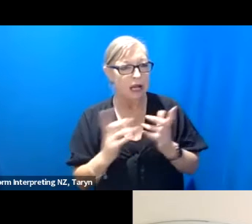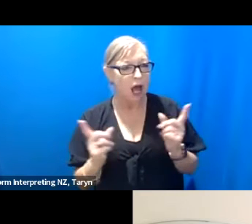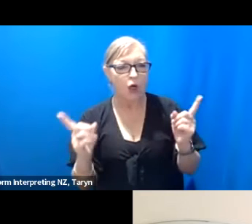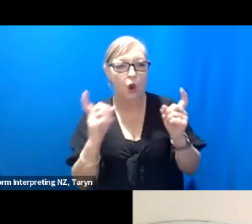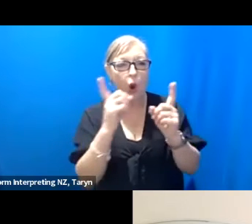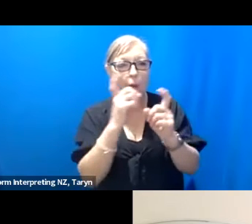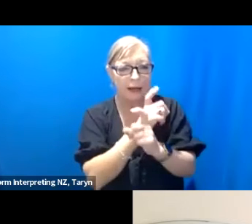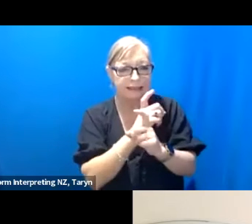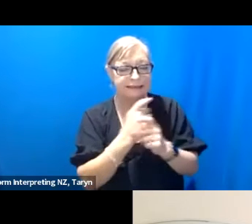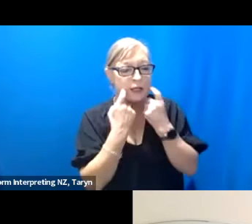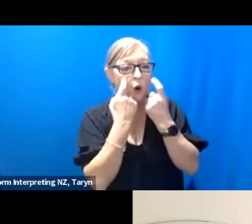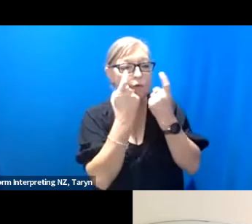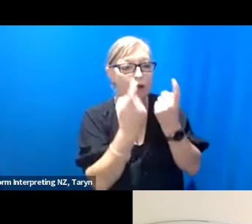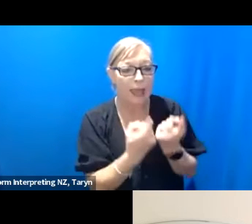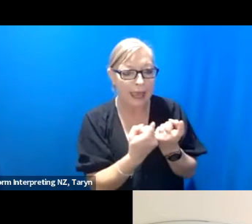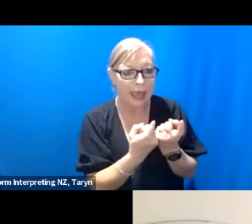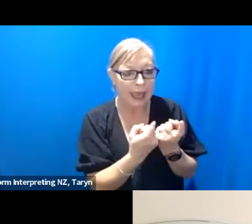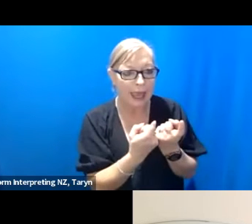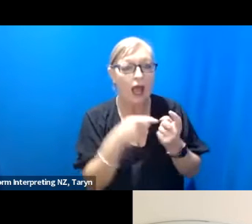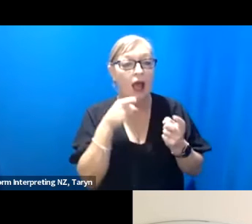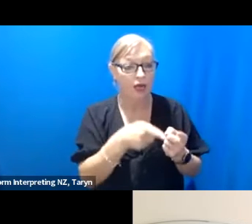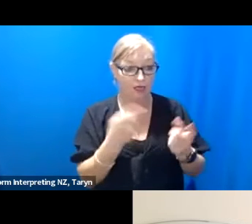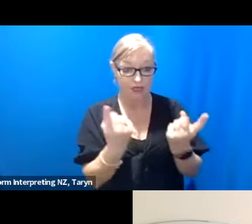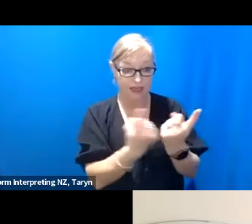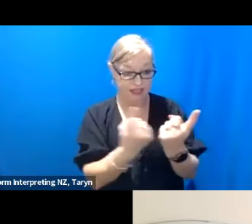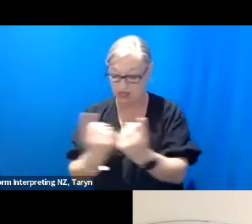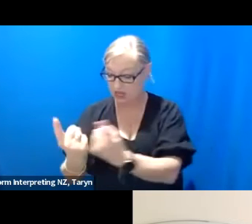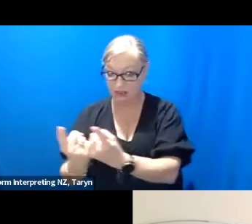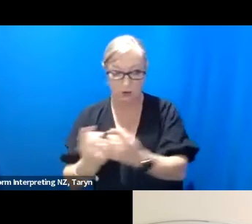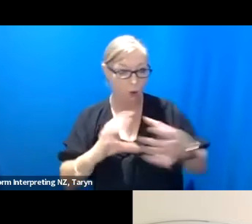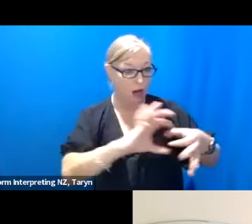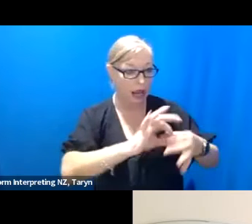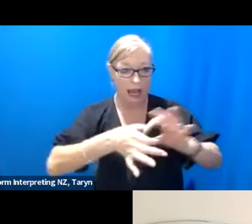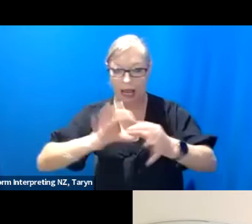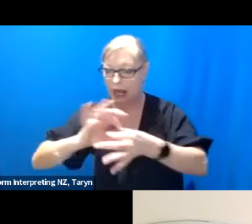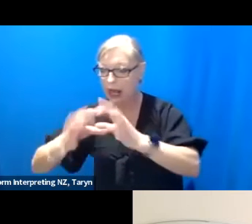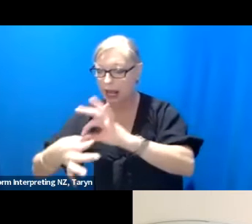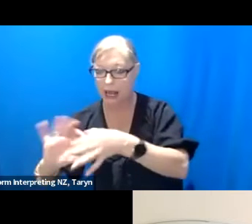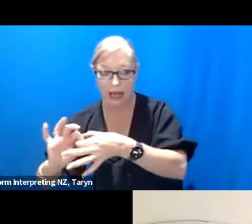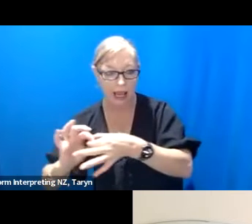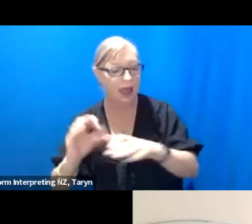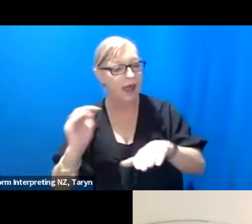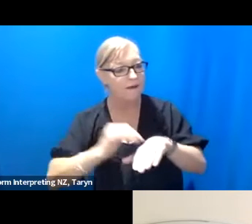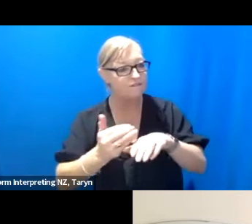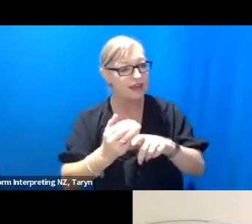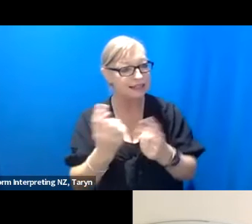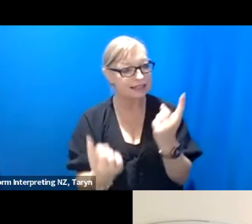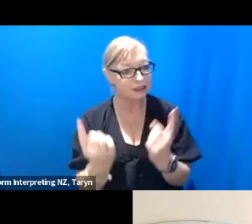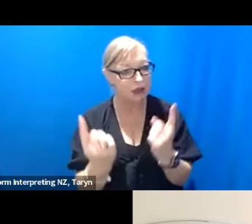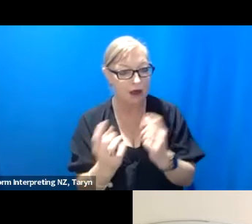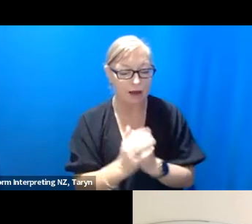Where these things meet or sort of affect each other, and so I'm gonna - a thing that I wrote